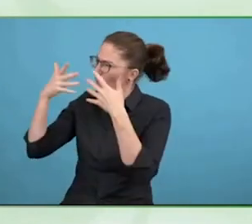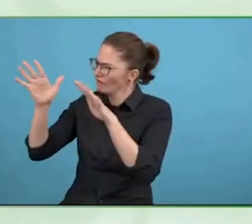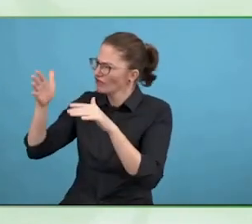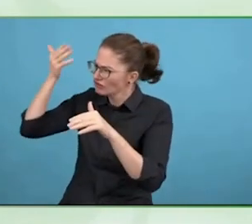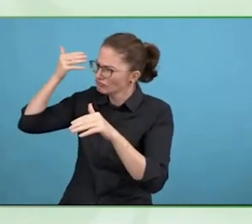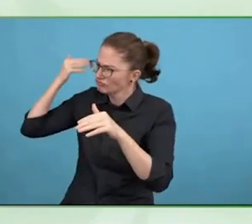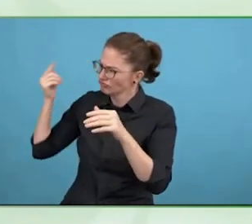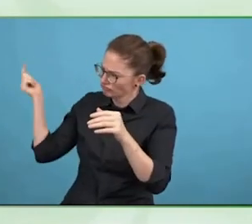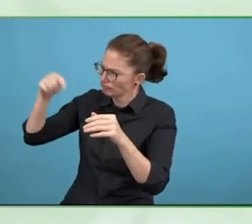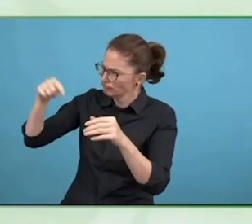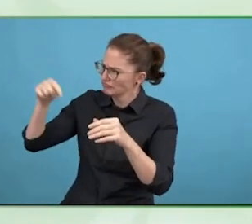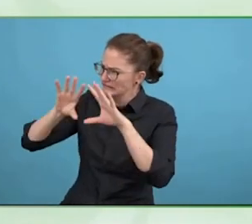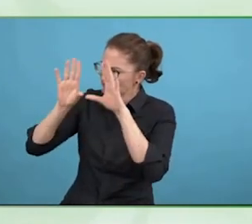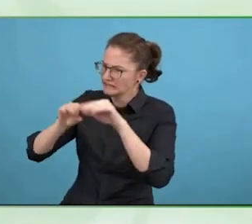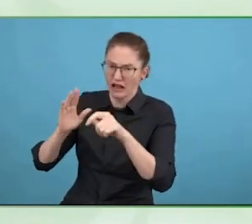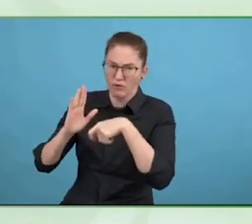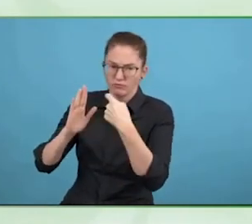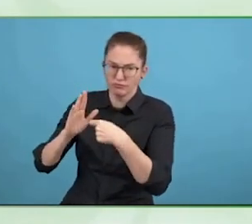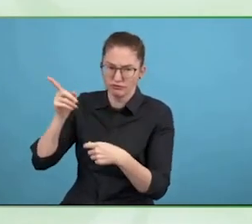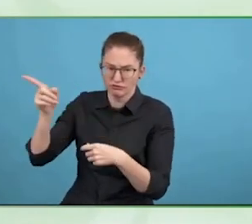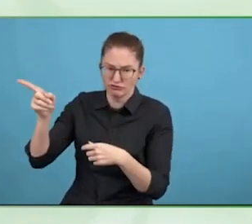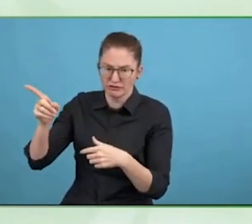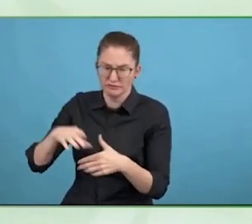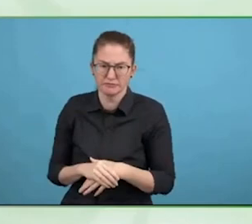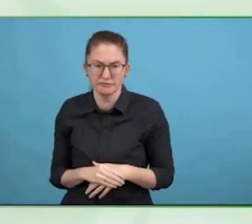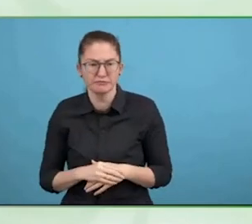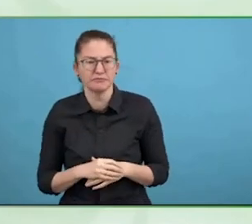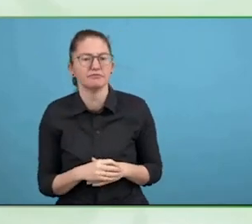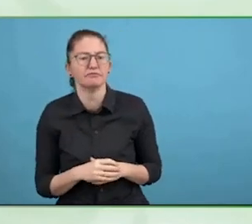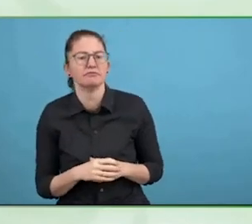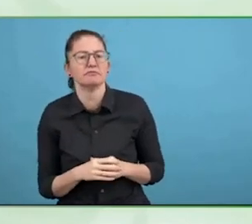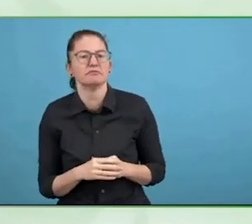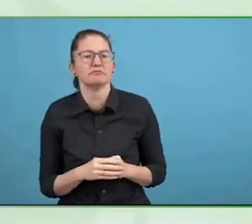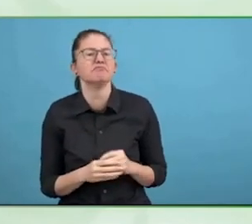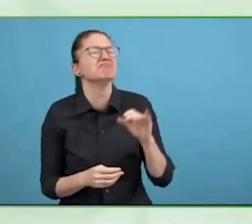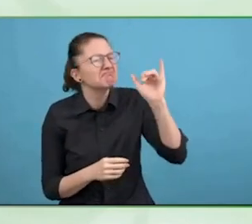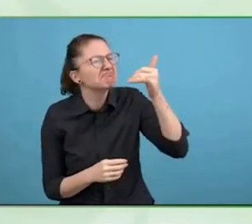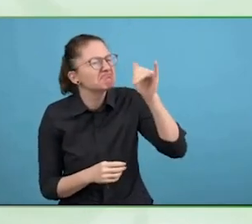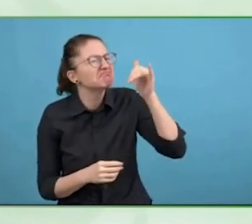There has been an enormous amount of good ideas and innovation.